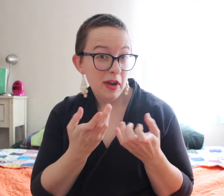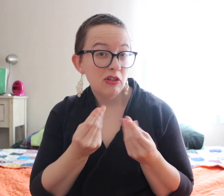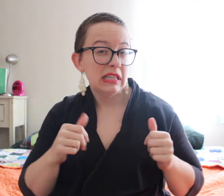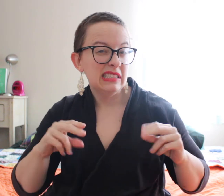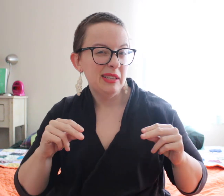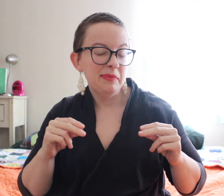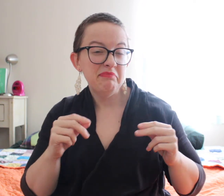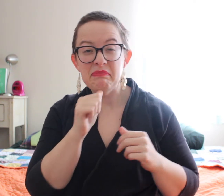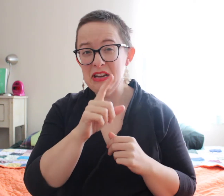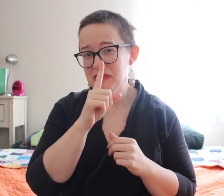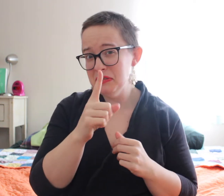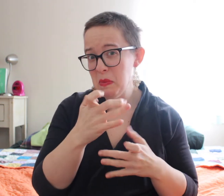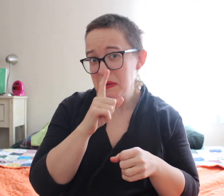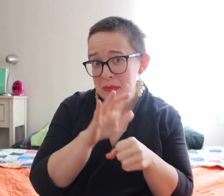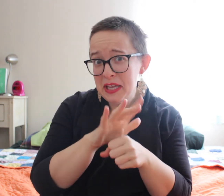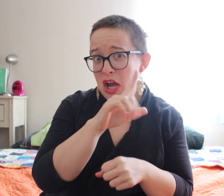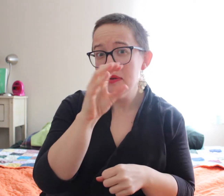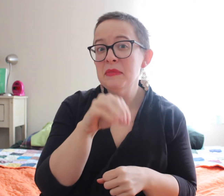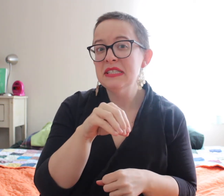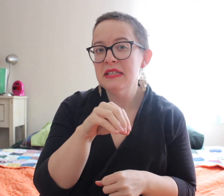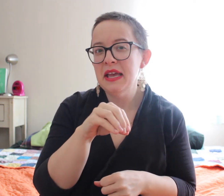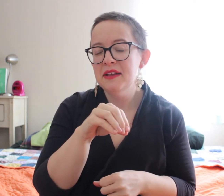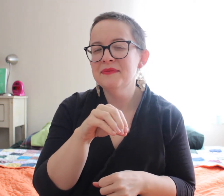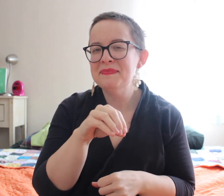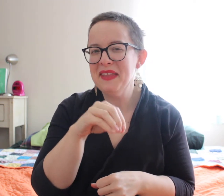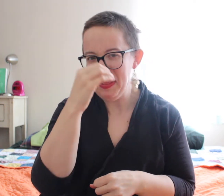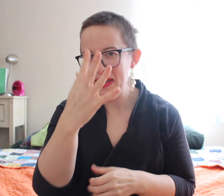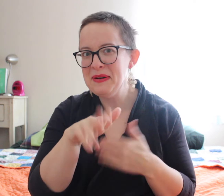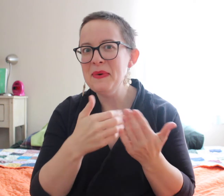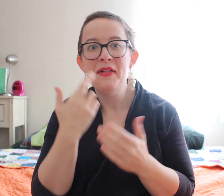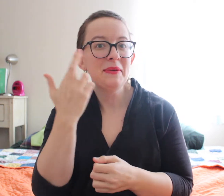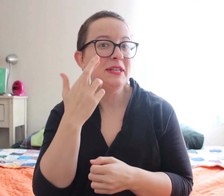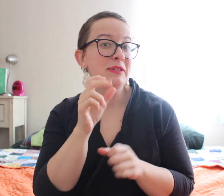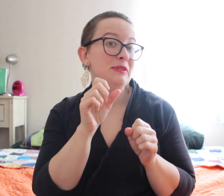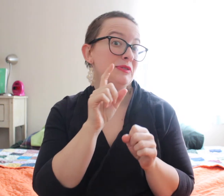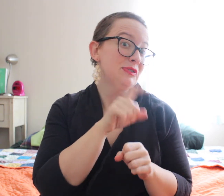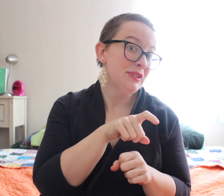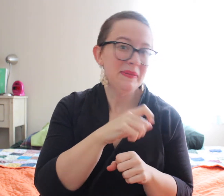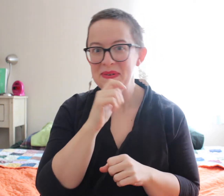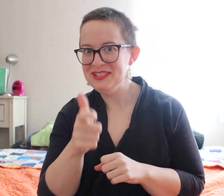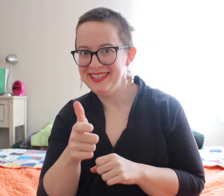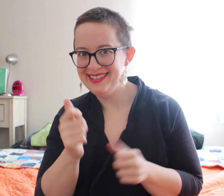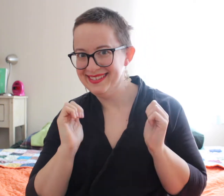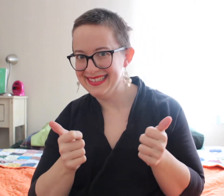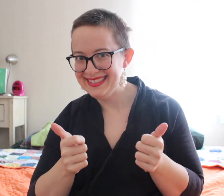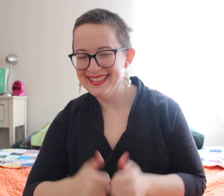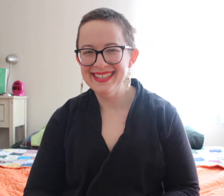Do you want to use cloth diapers but you're not sure if you want to commit 100%? I'll let you know all about the reasons you should or shouldn't.